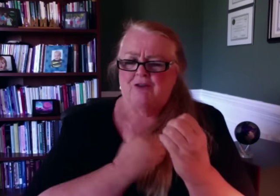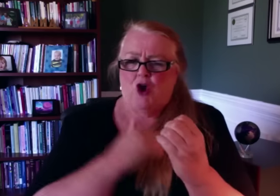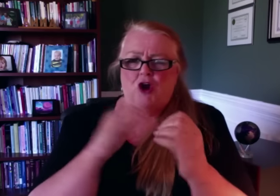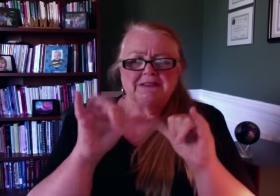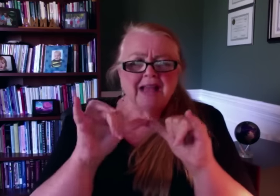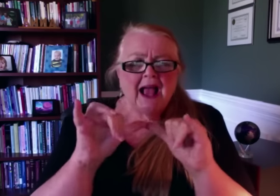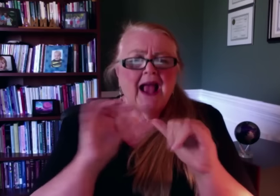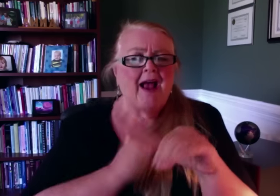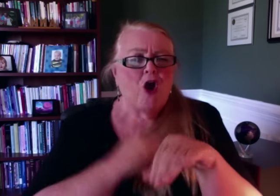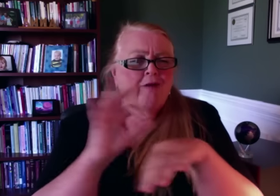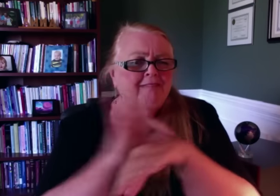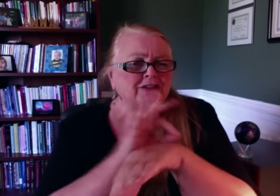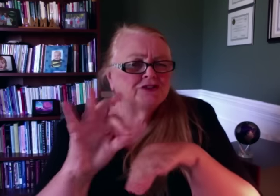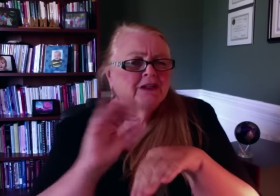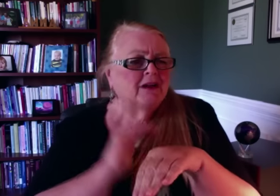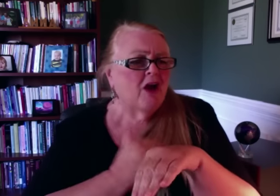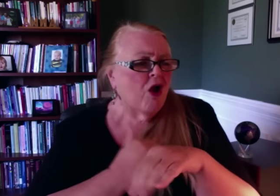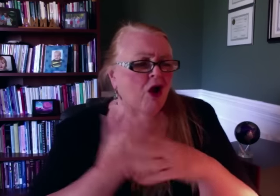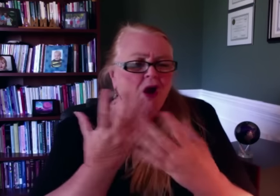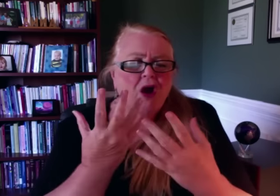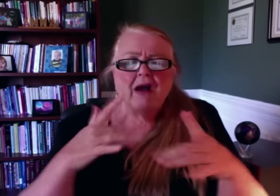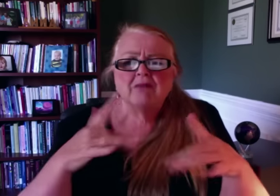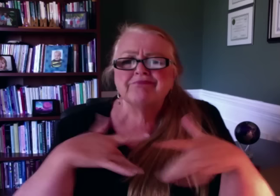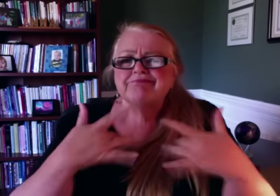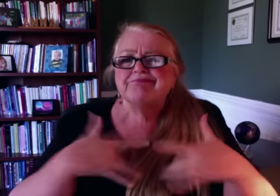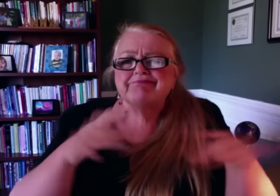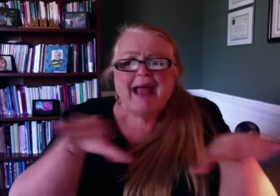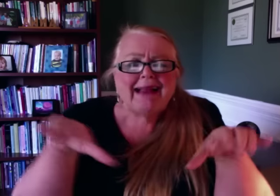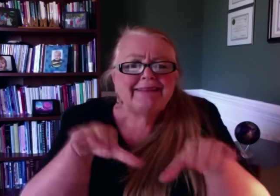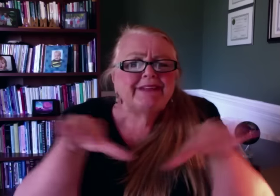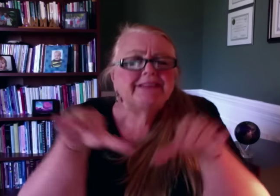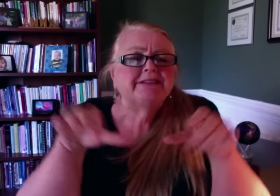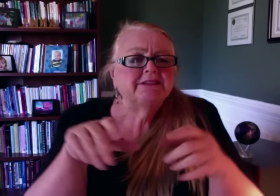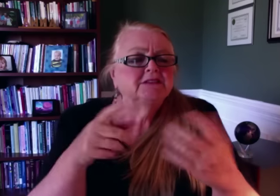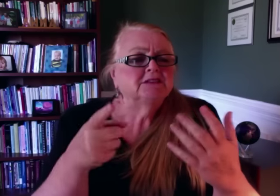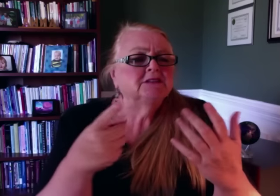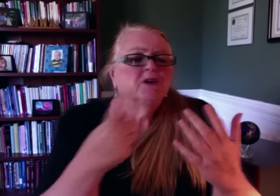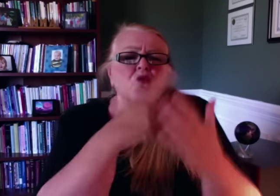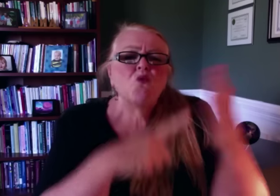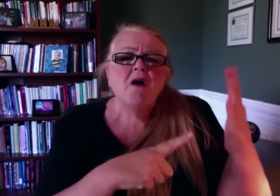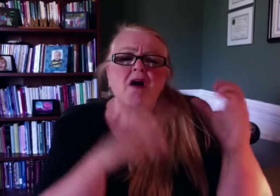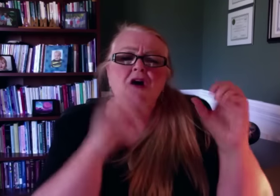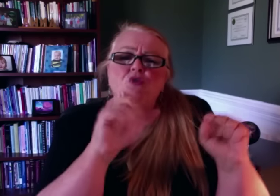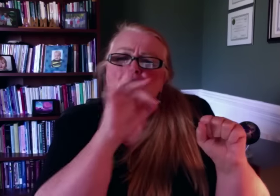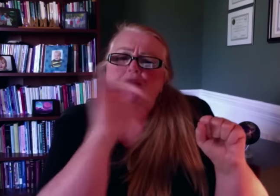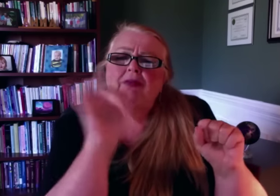organization of RID's size, the functions that we are expected to perform, and the activities that we perform.